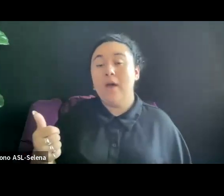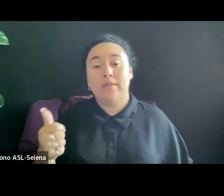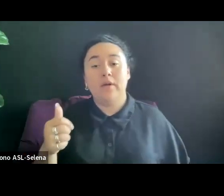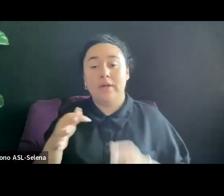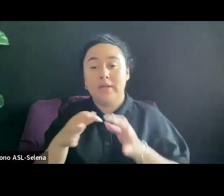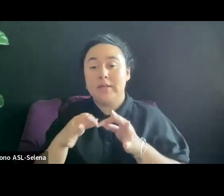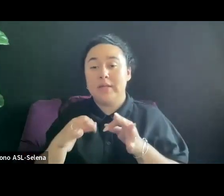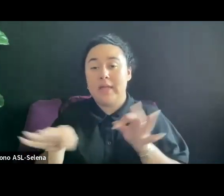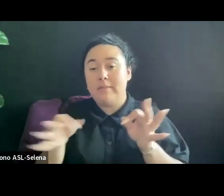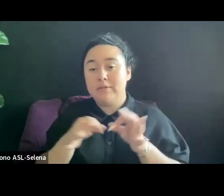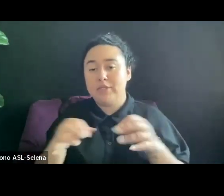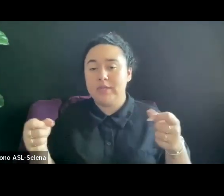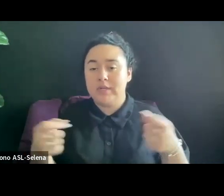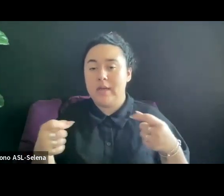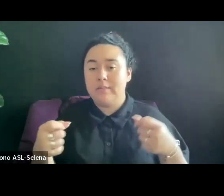TV REQUIRES THEM.